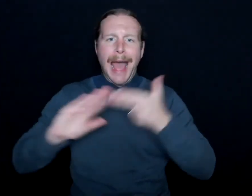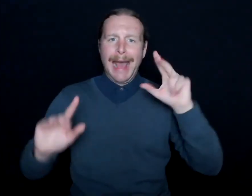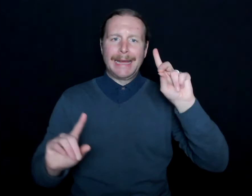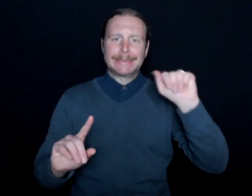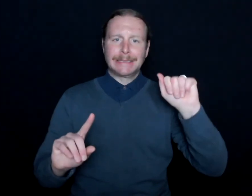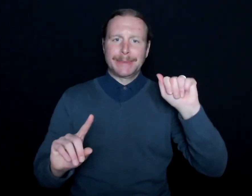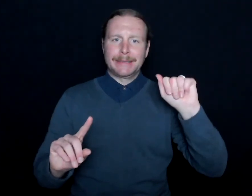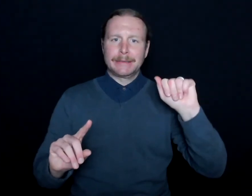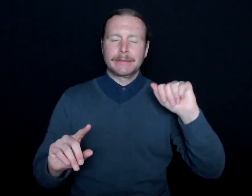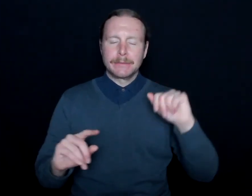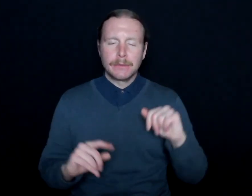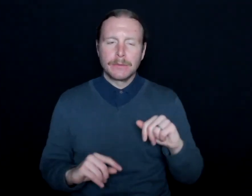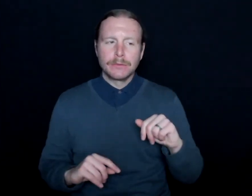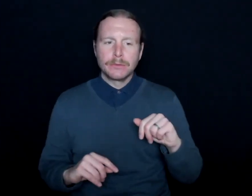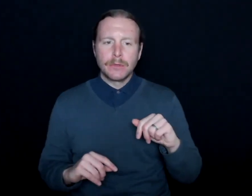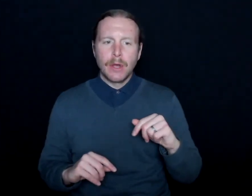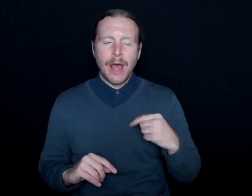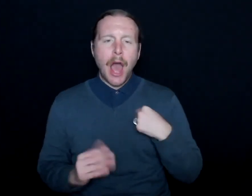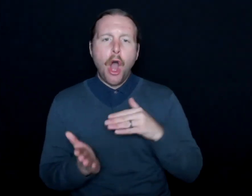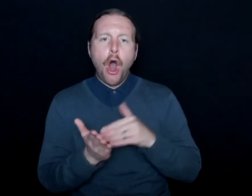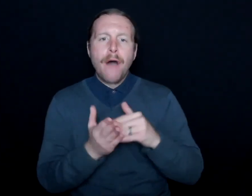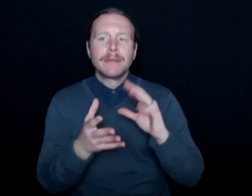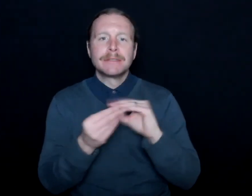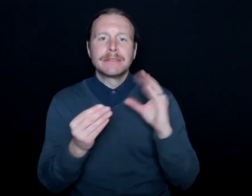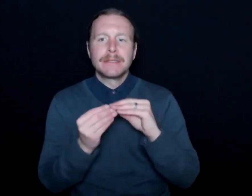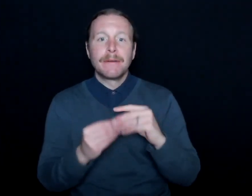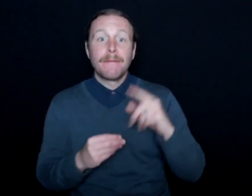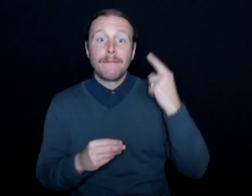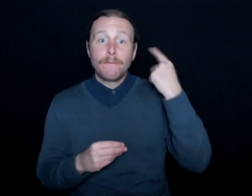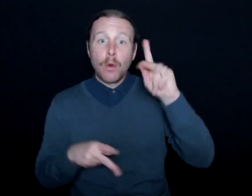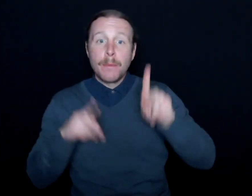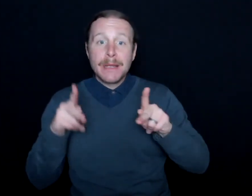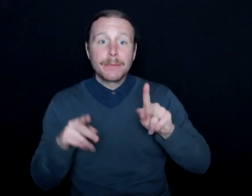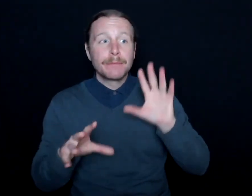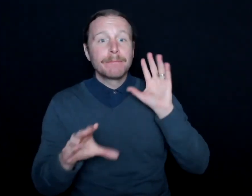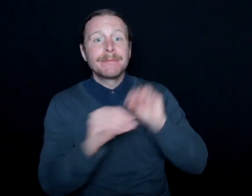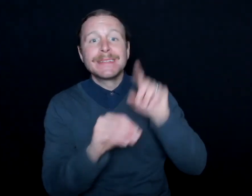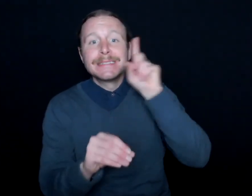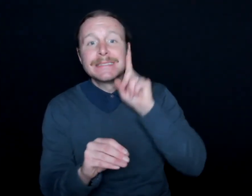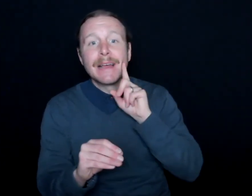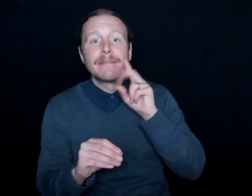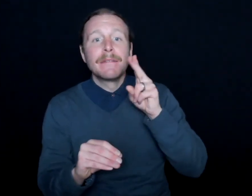And so I often say, for people that work within the deaf and hard of hearing realm,